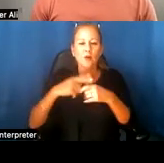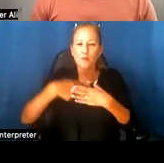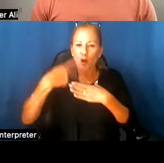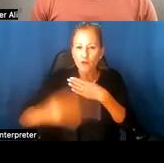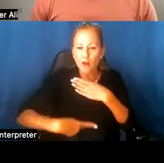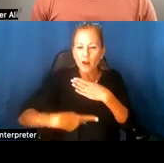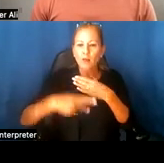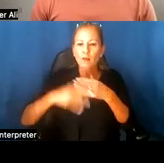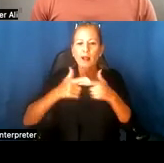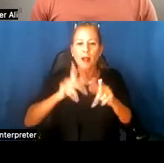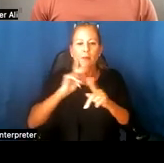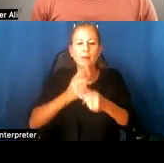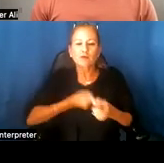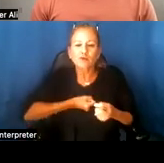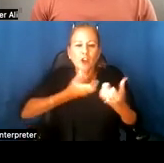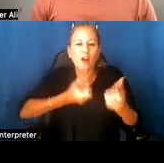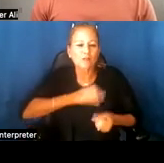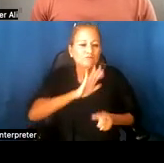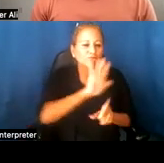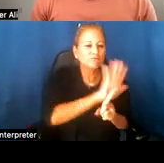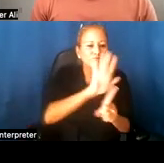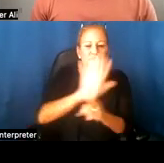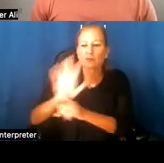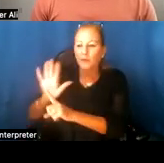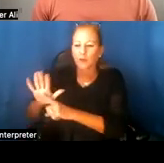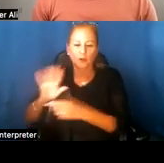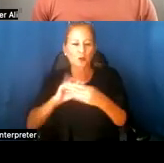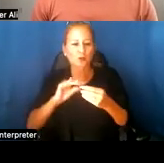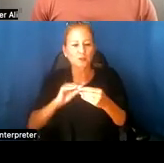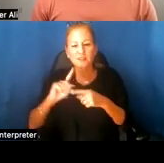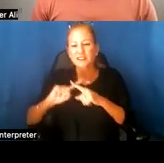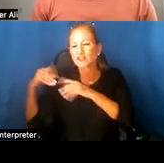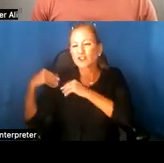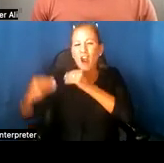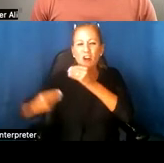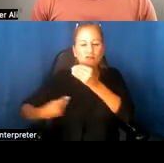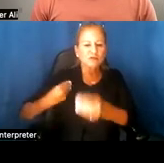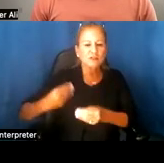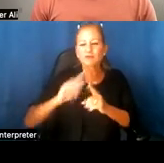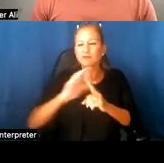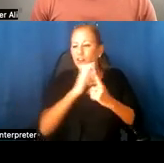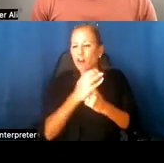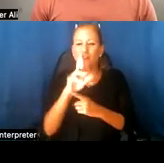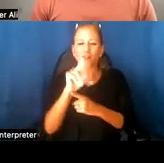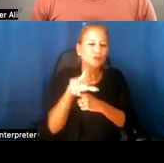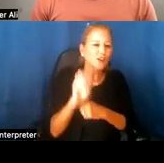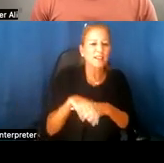allowed people to share their stories across generation, culture, race, ethnicity, gender,